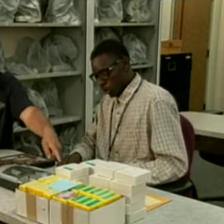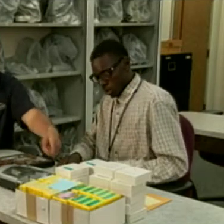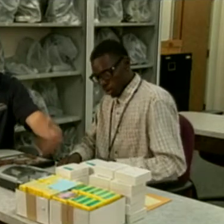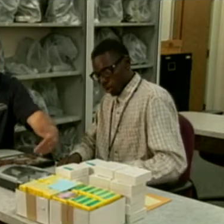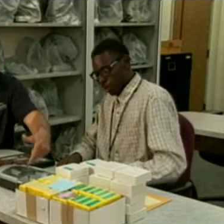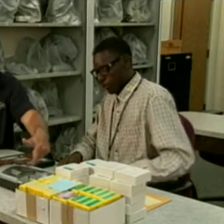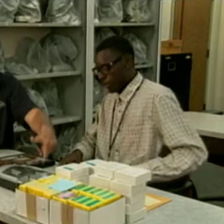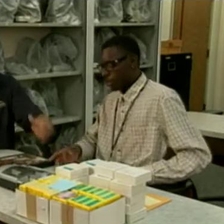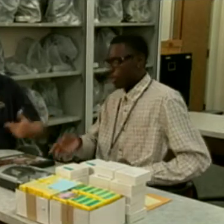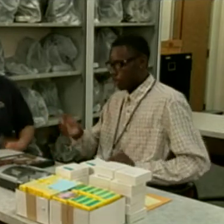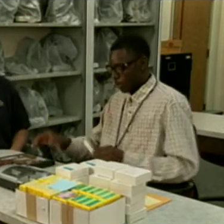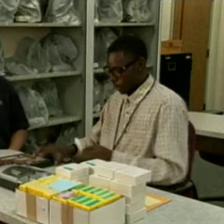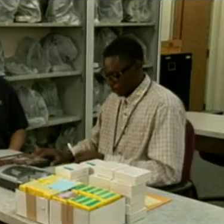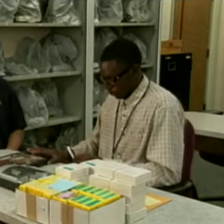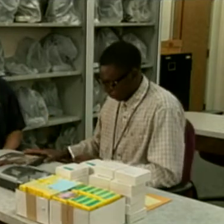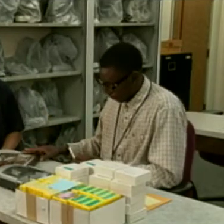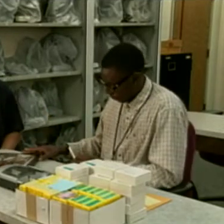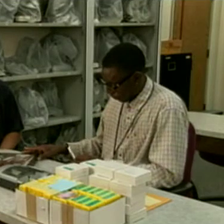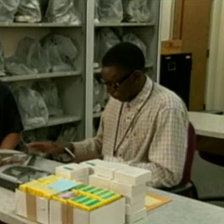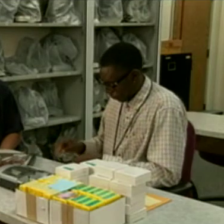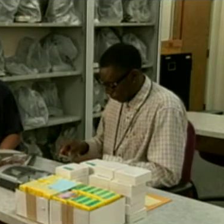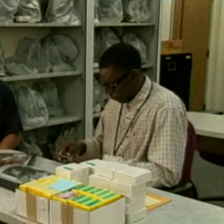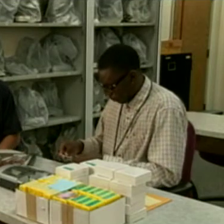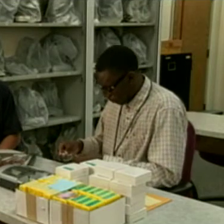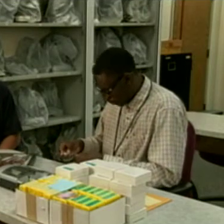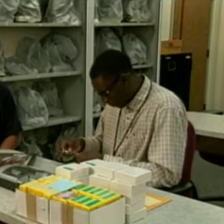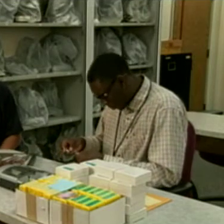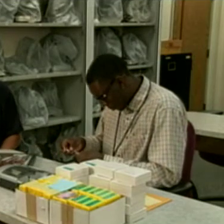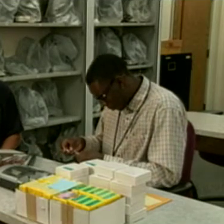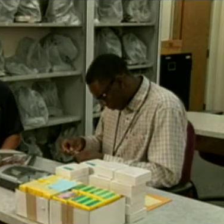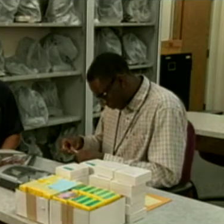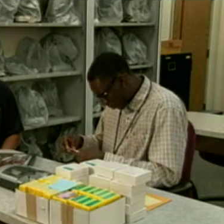that the federal government does to train its employees,